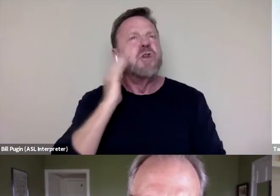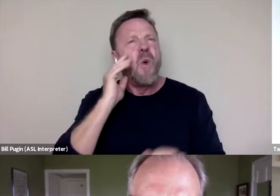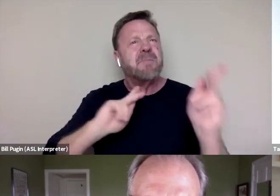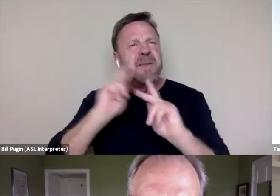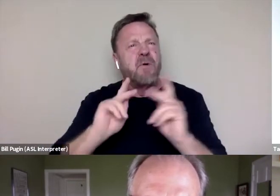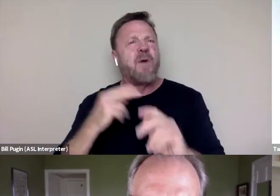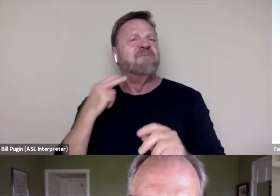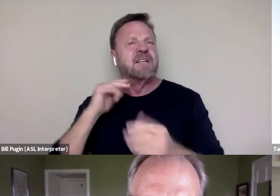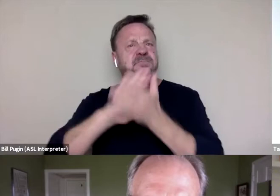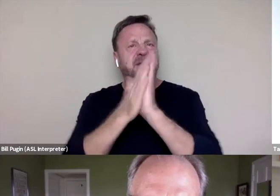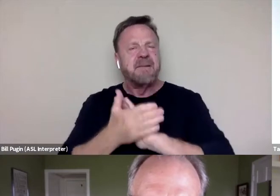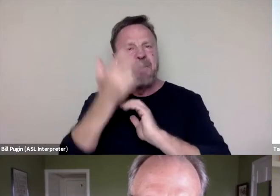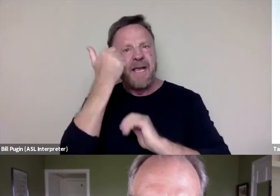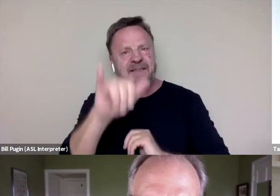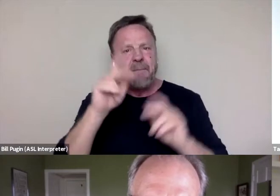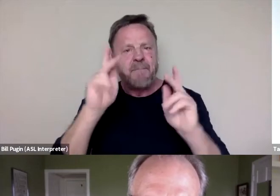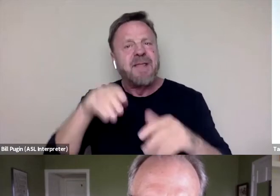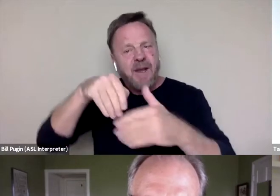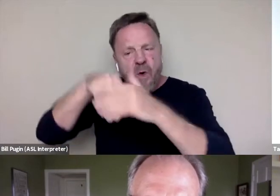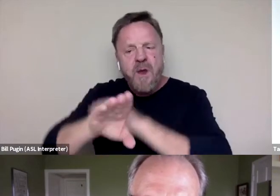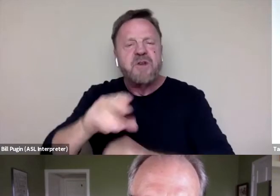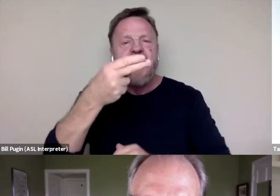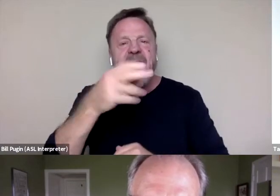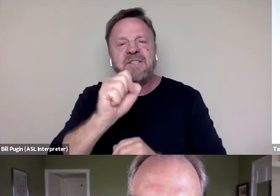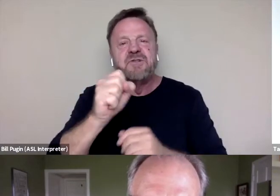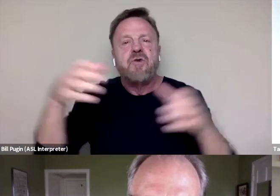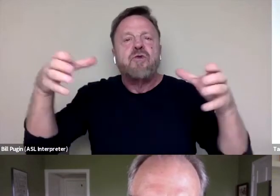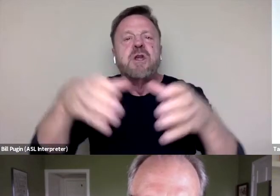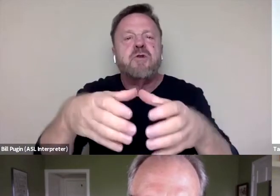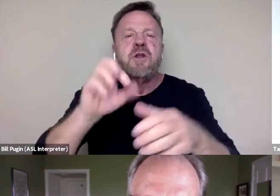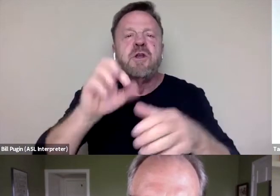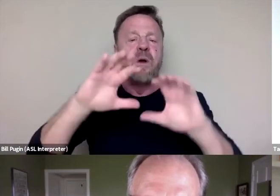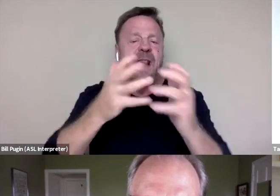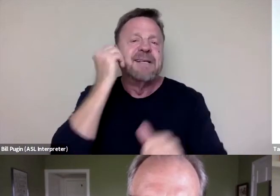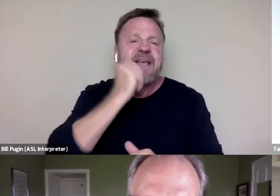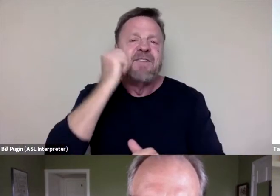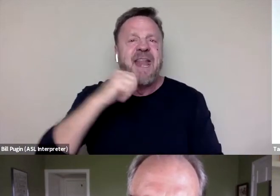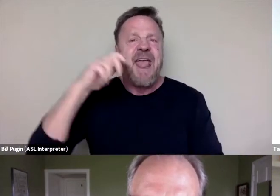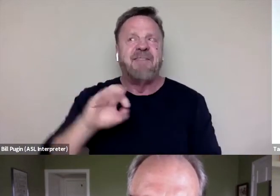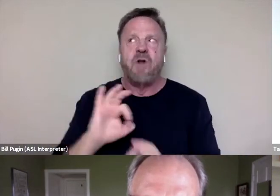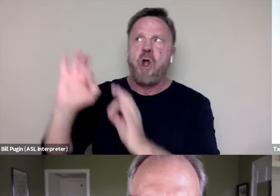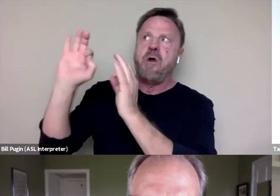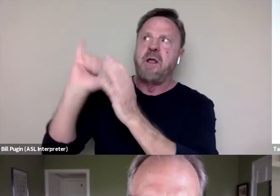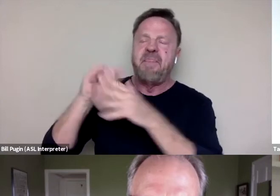who have to walk into high school reunions or to class everyday past that trophy case with that face?